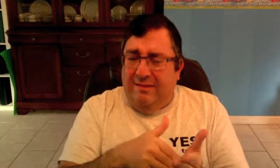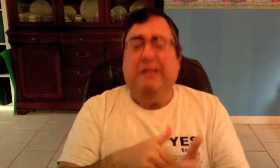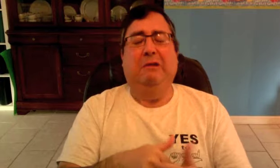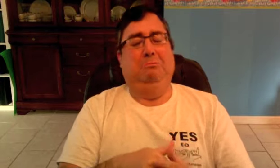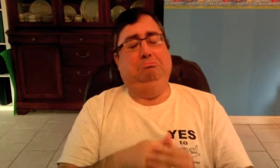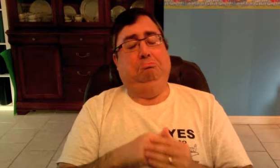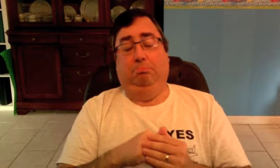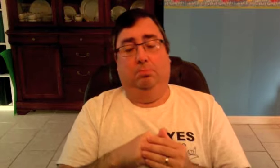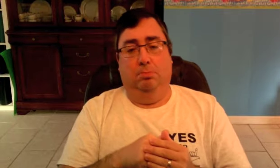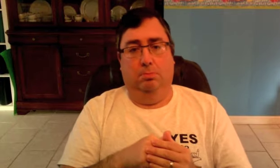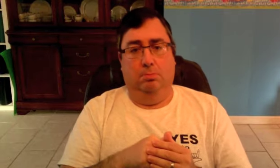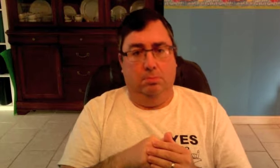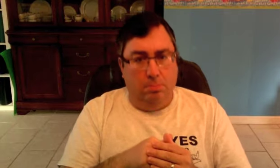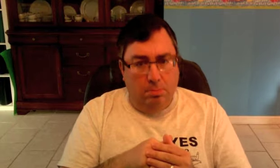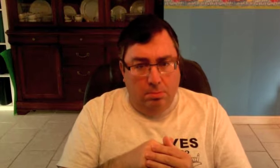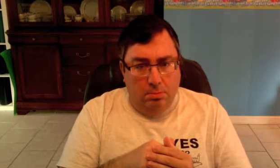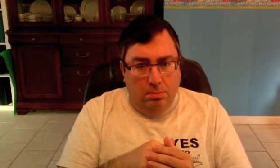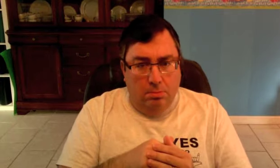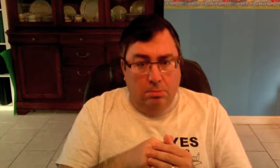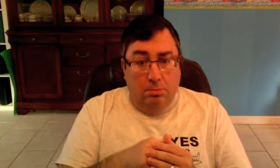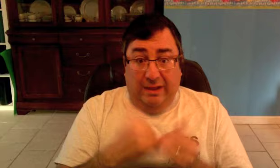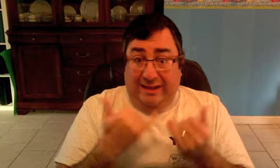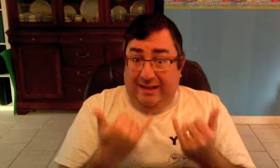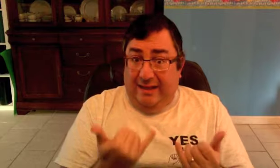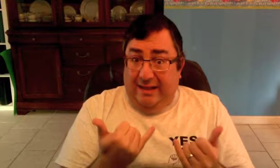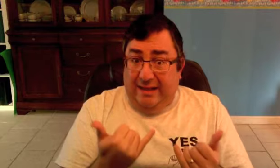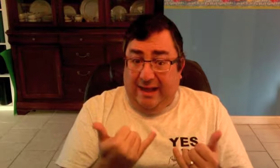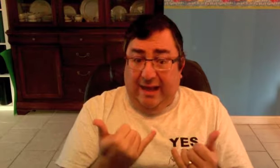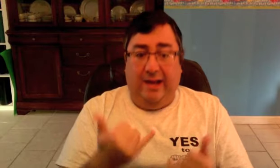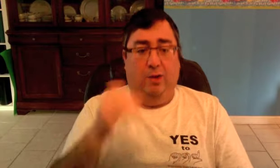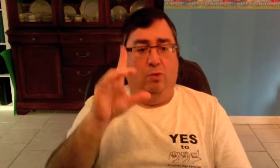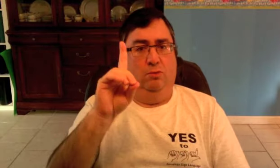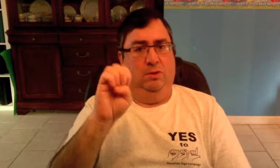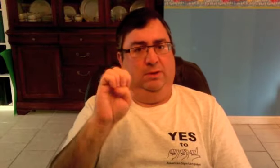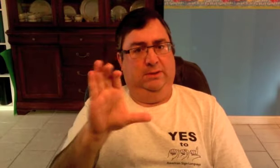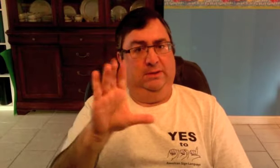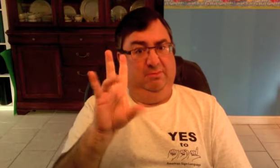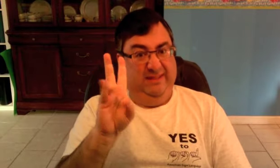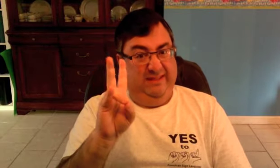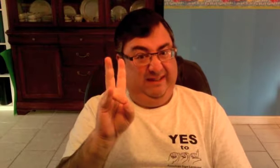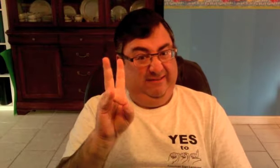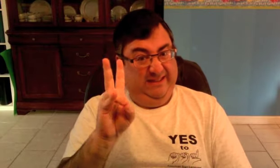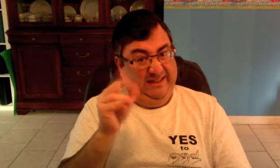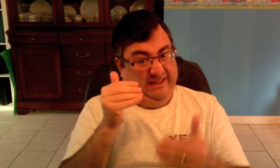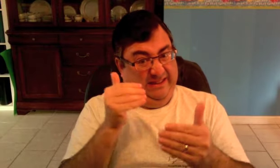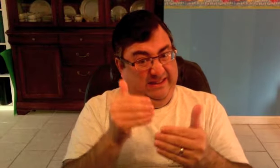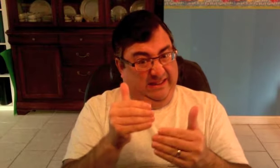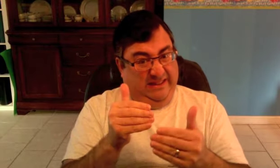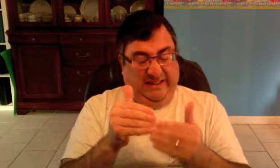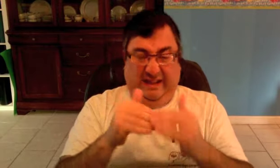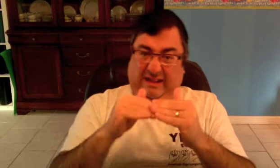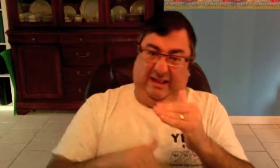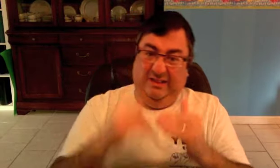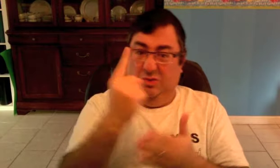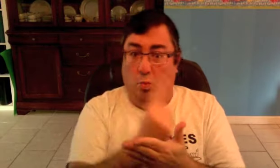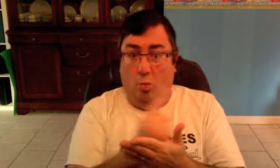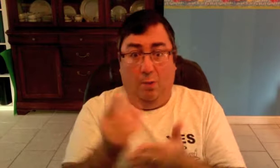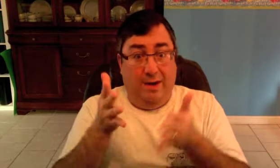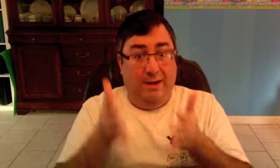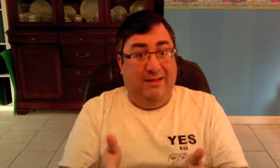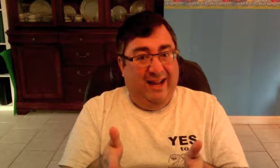I was stunned to see that now, it's December 7, with less than one week left before the deadline,